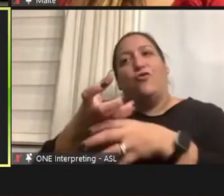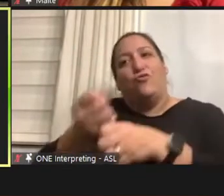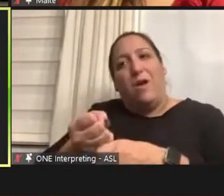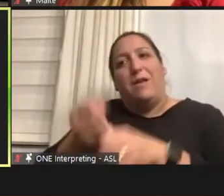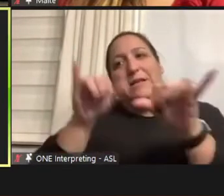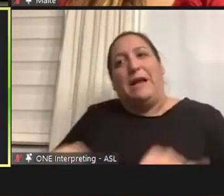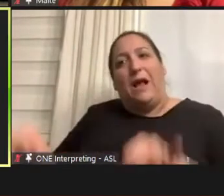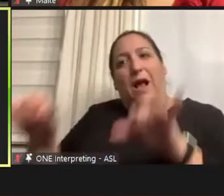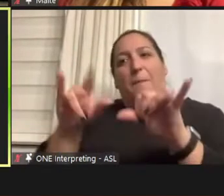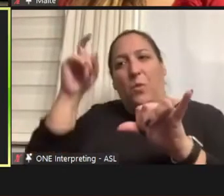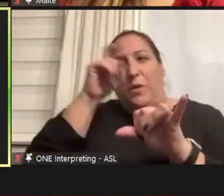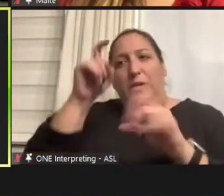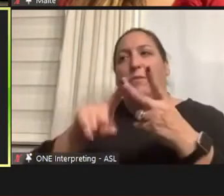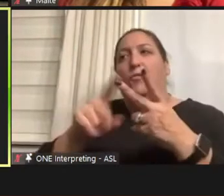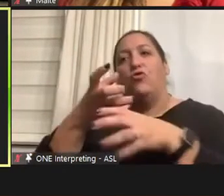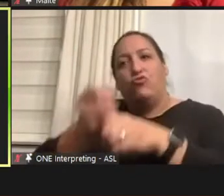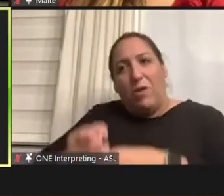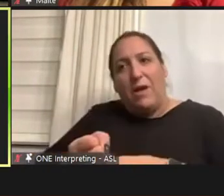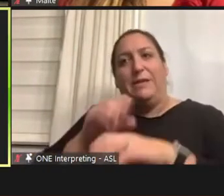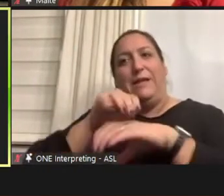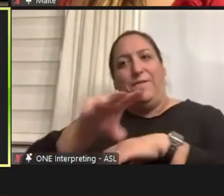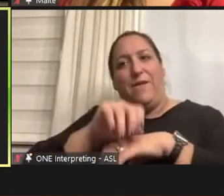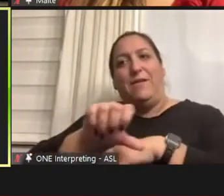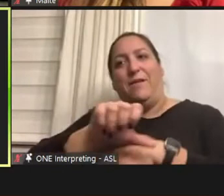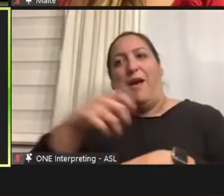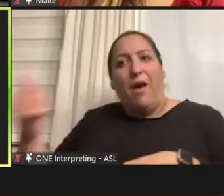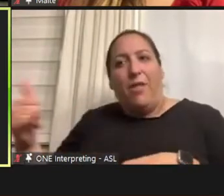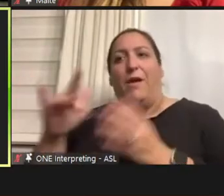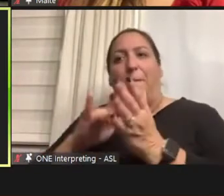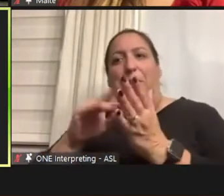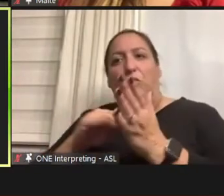trust the advice of what the other kids, the other med students, and the other residents are doing.